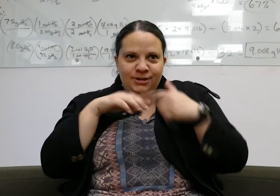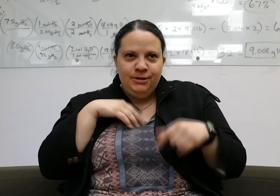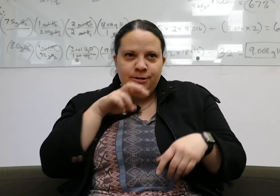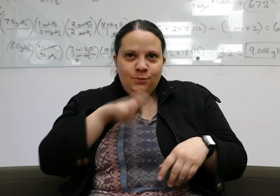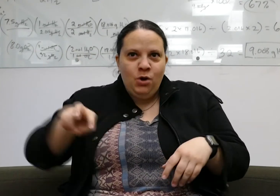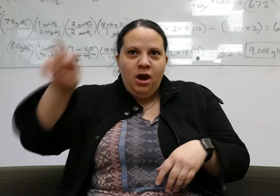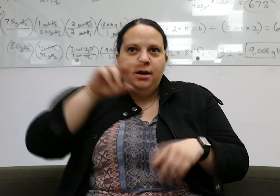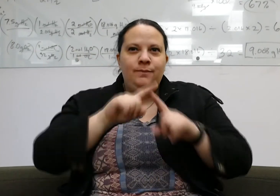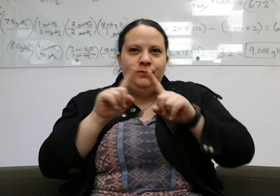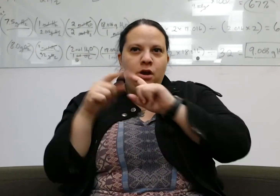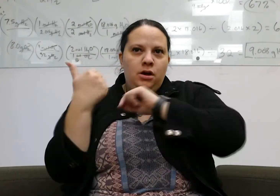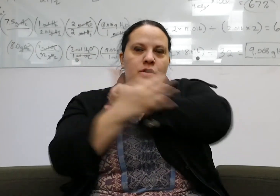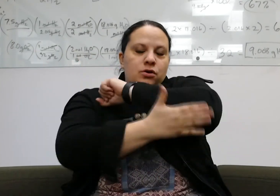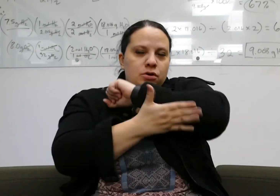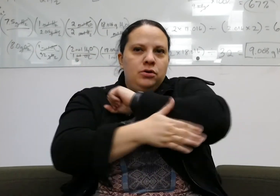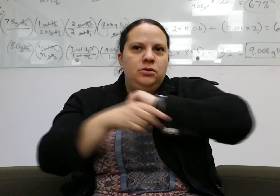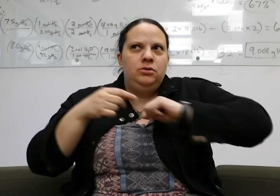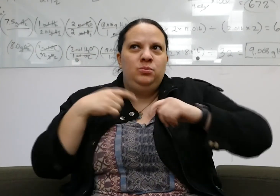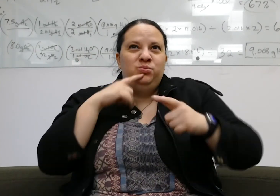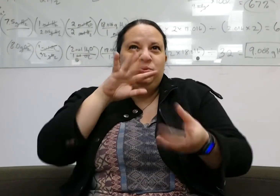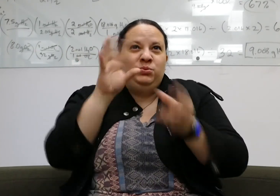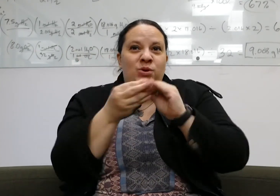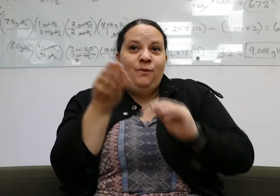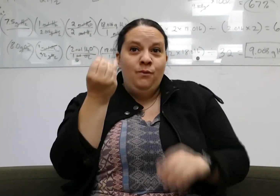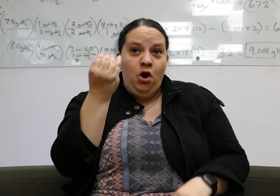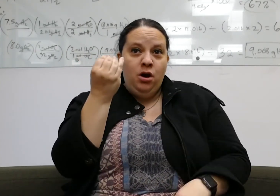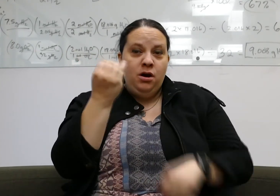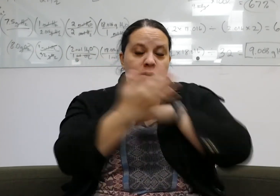I traveled to a total of 14 different countries.